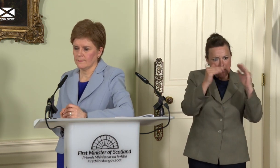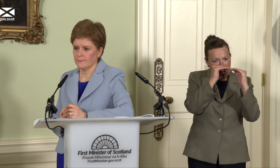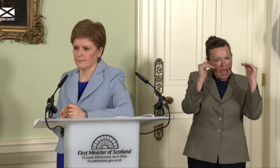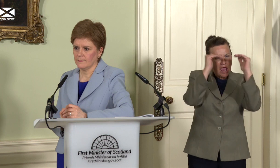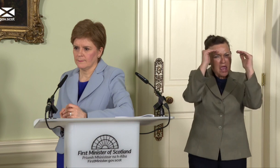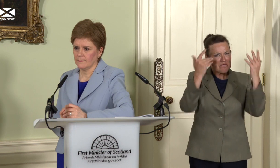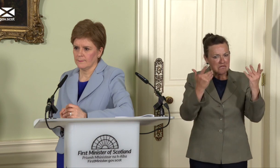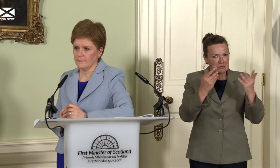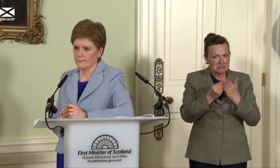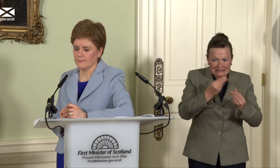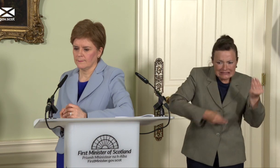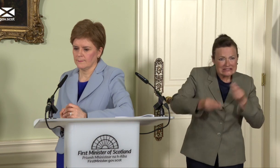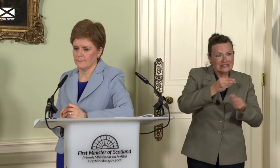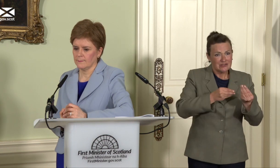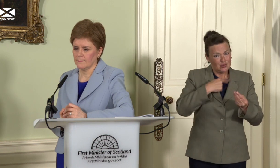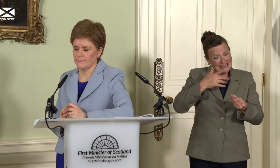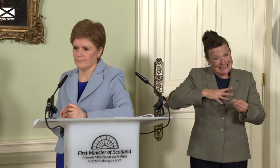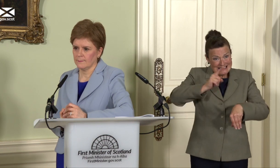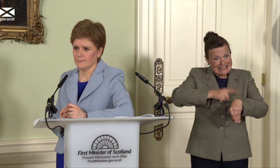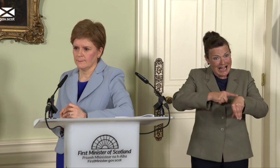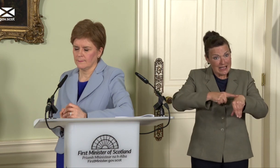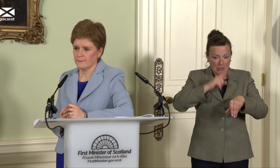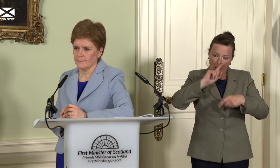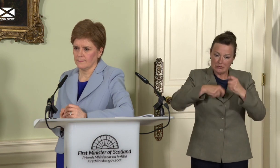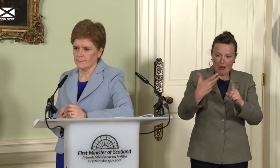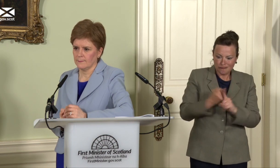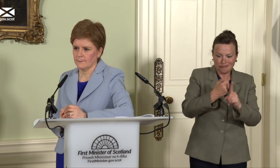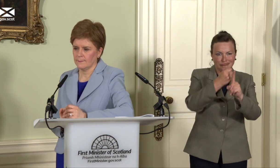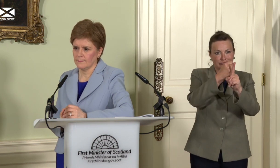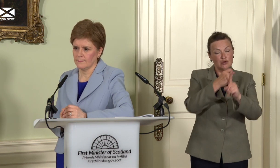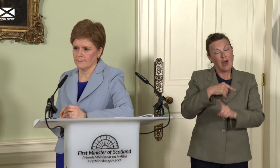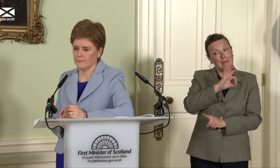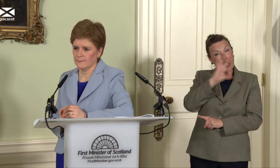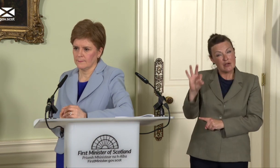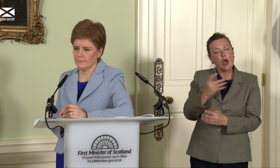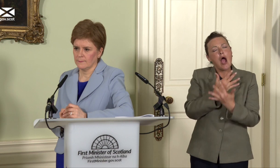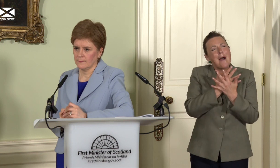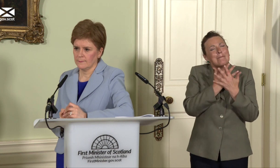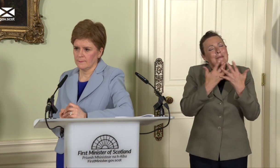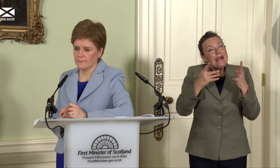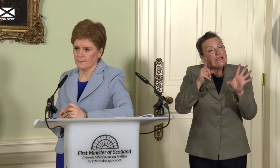years of pain do you think Scots would have to endure - economic pain, tax rises, service cuts